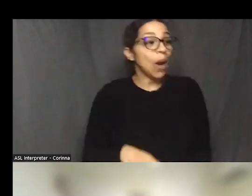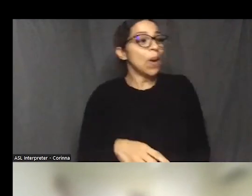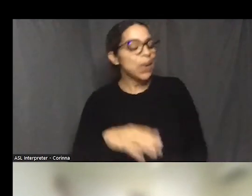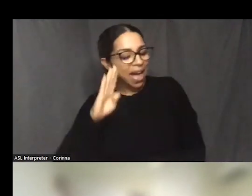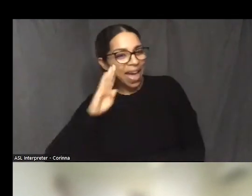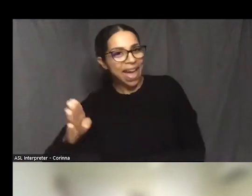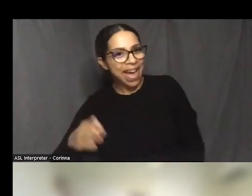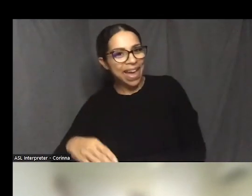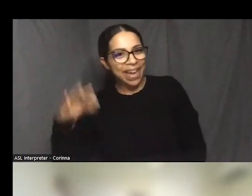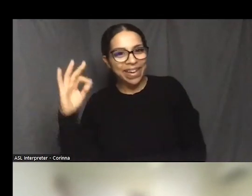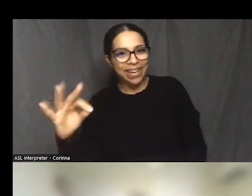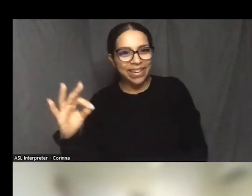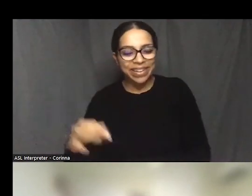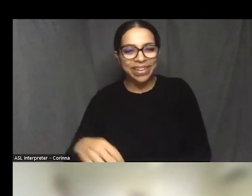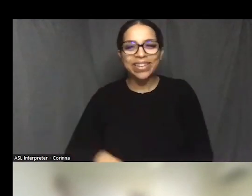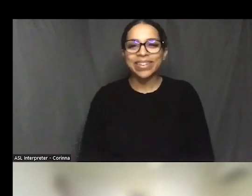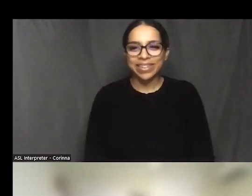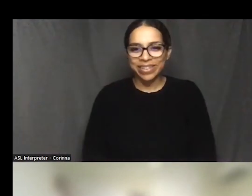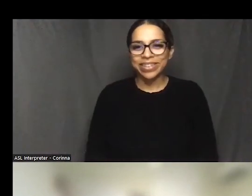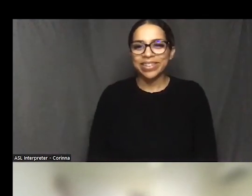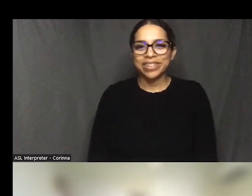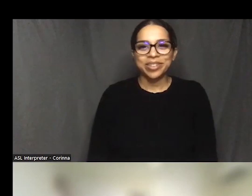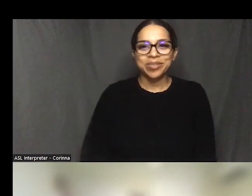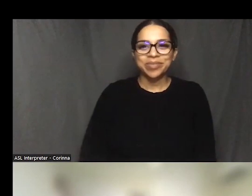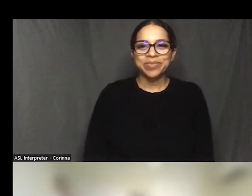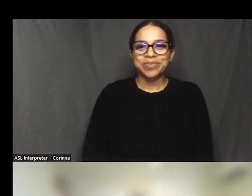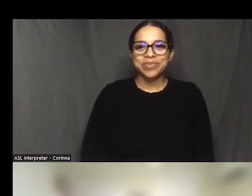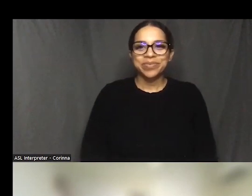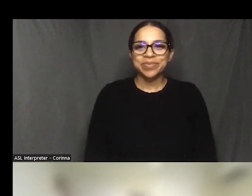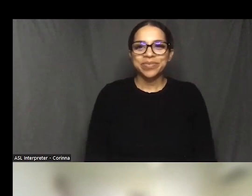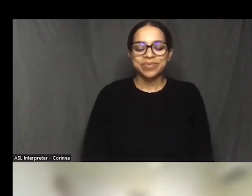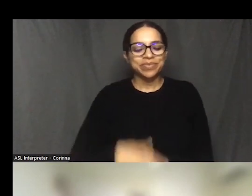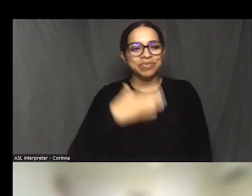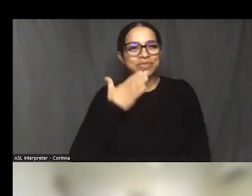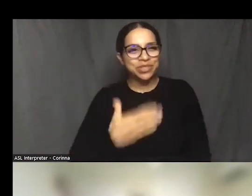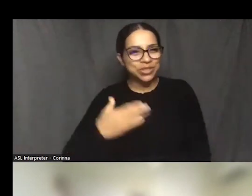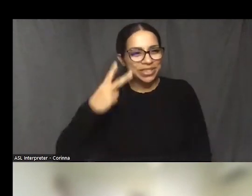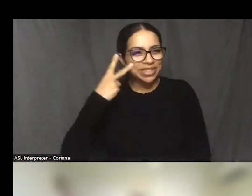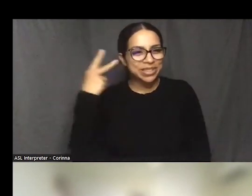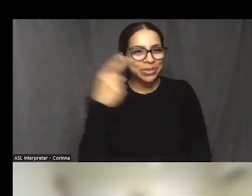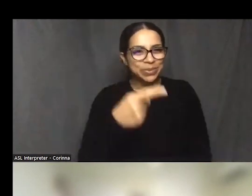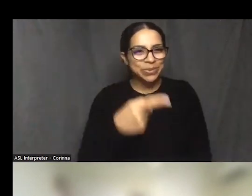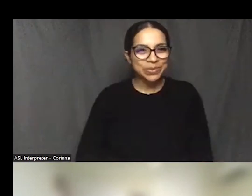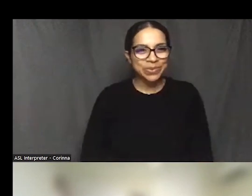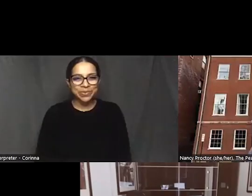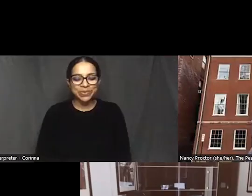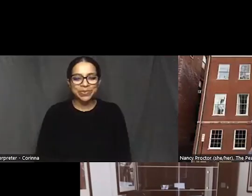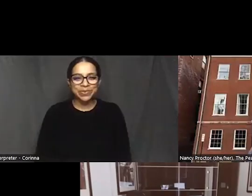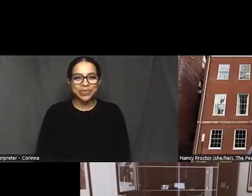Excellent. Good to see you. Okay, so